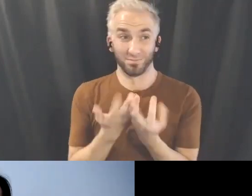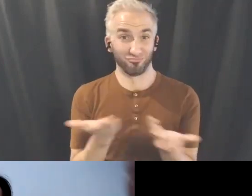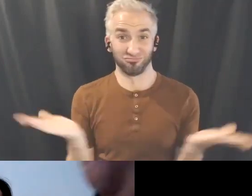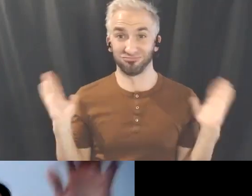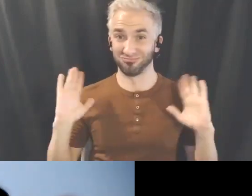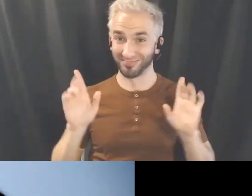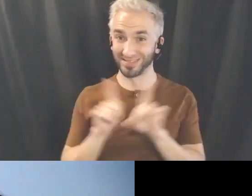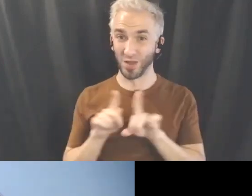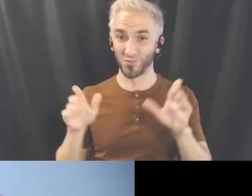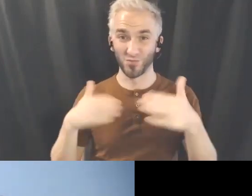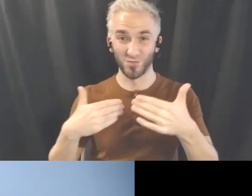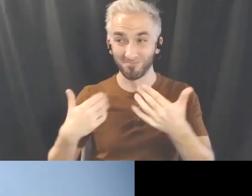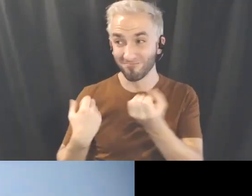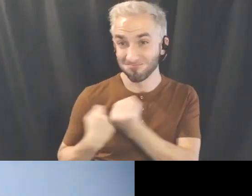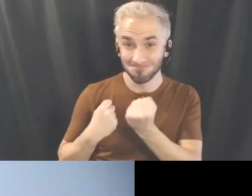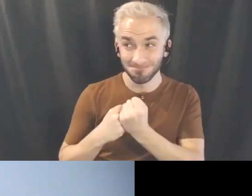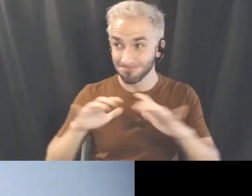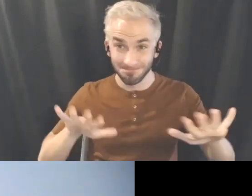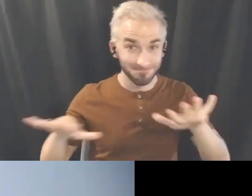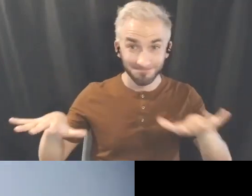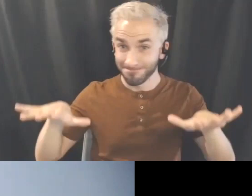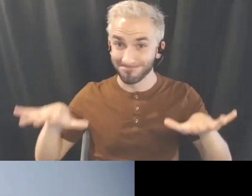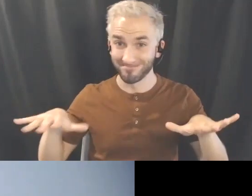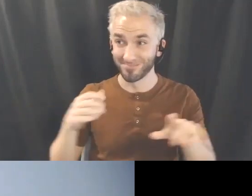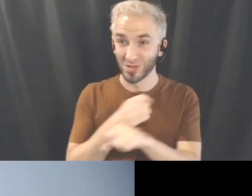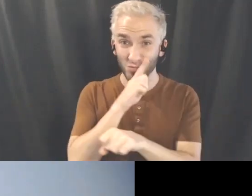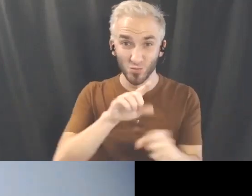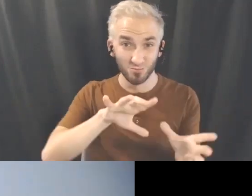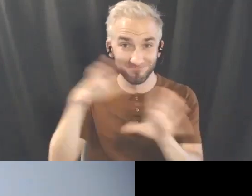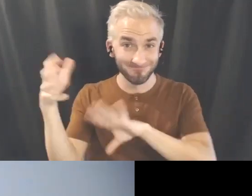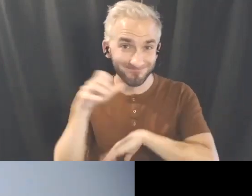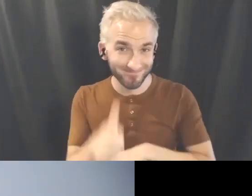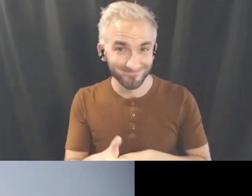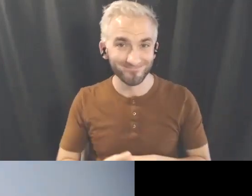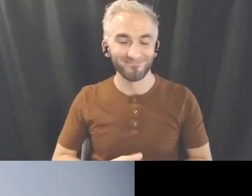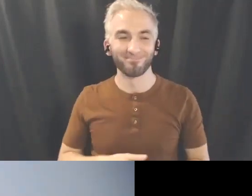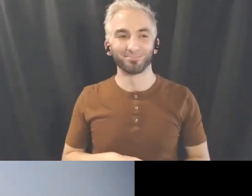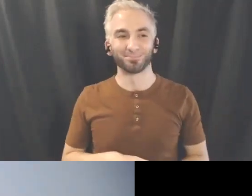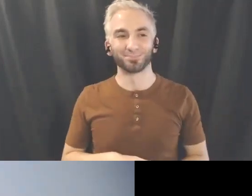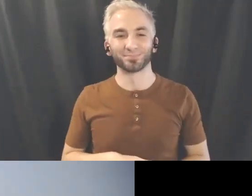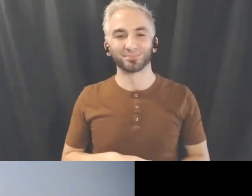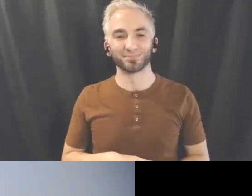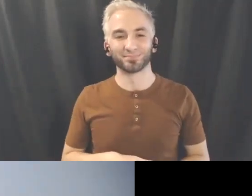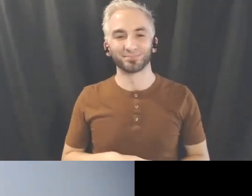it down together and we are here super grateful